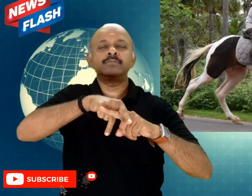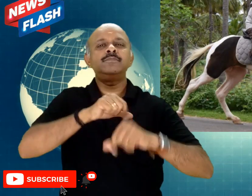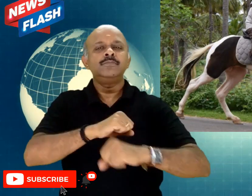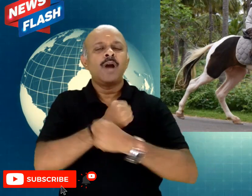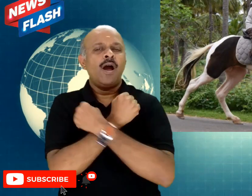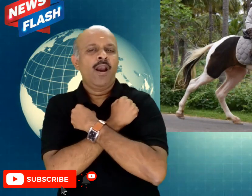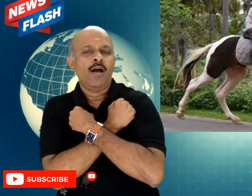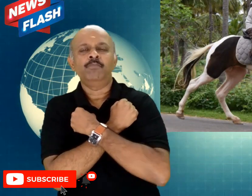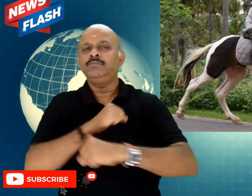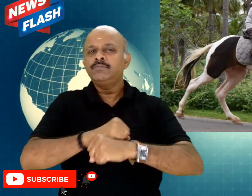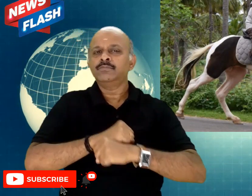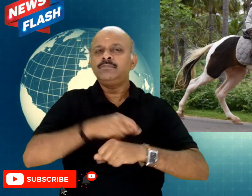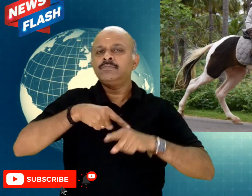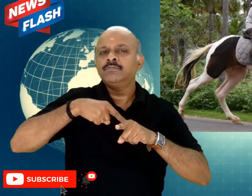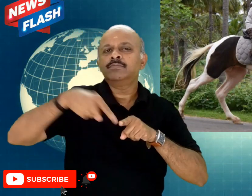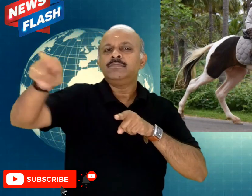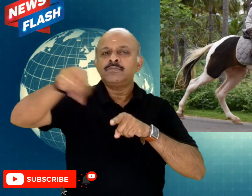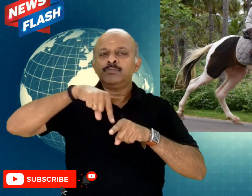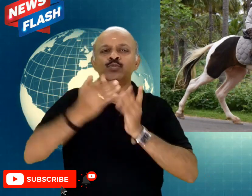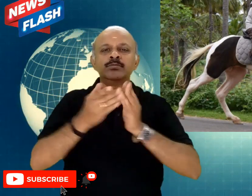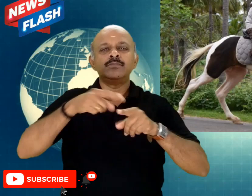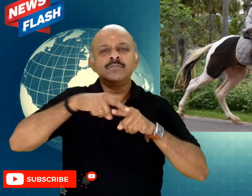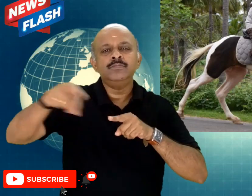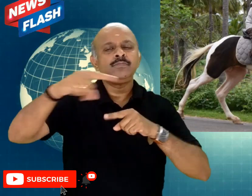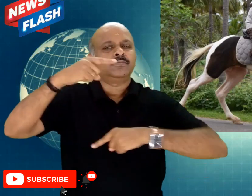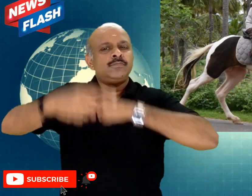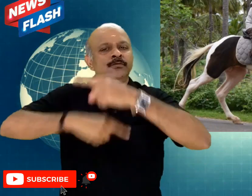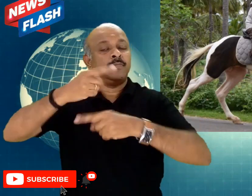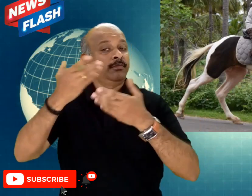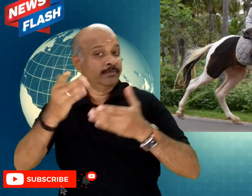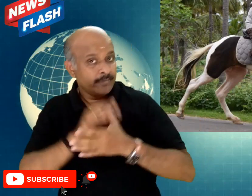uses that horse to go to school. as he loves it